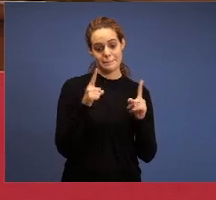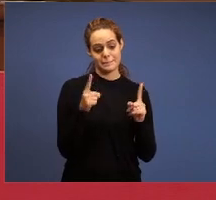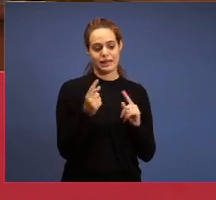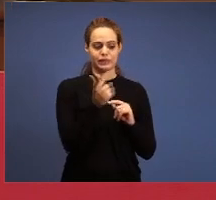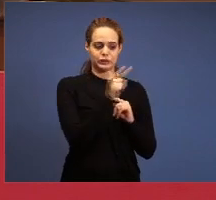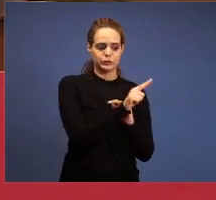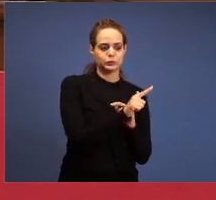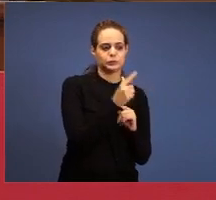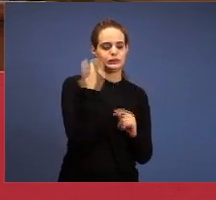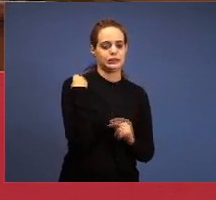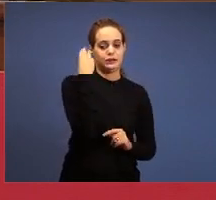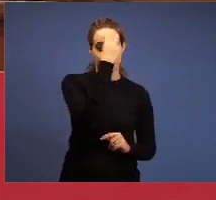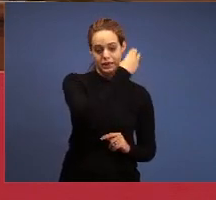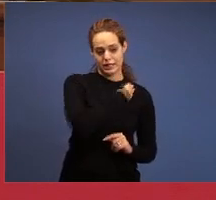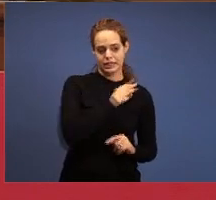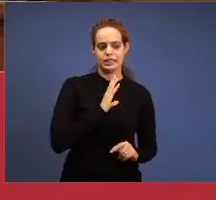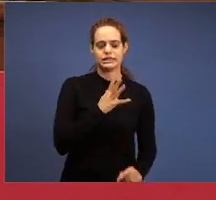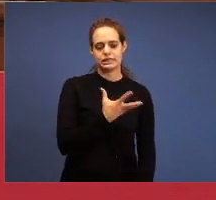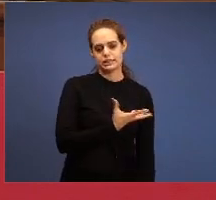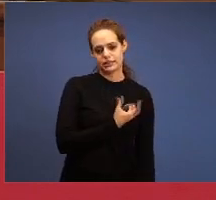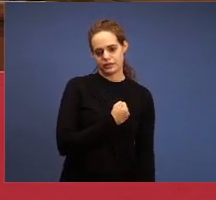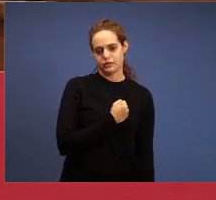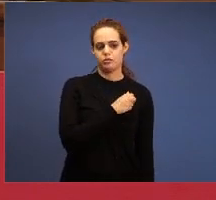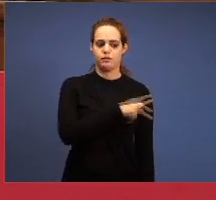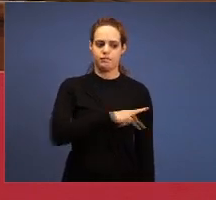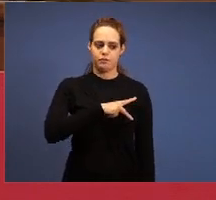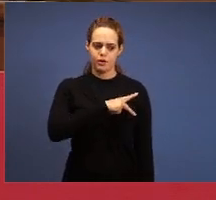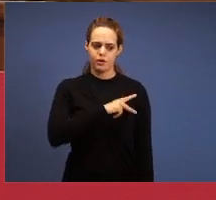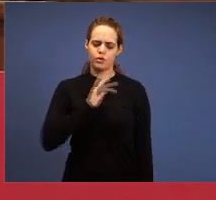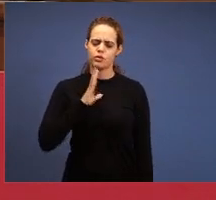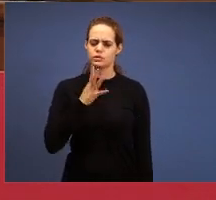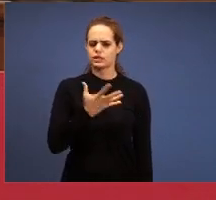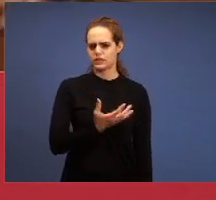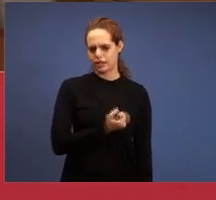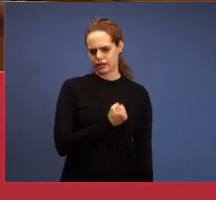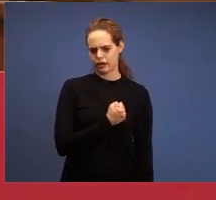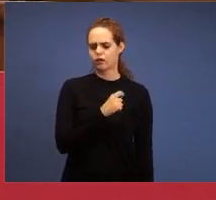saves too, Paul saves too, but the are also a lot of good people, here we have